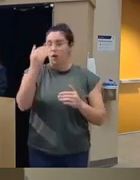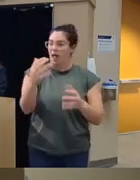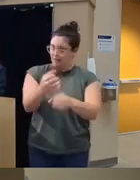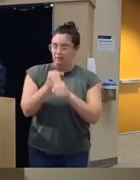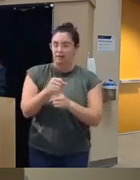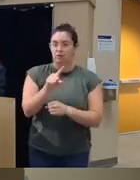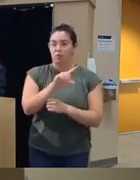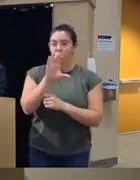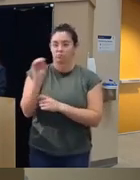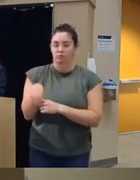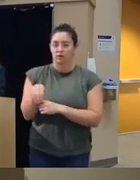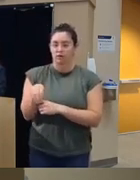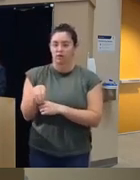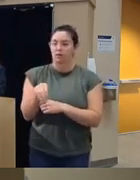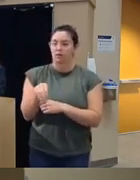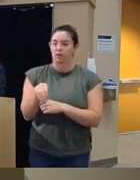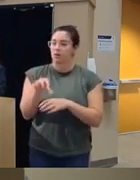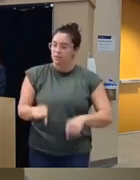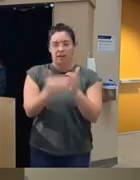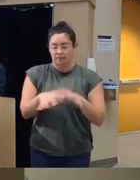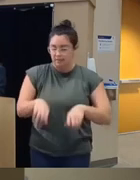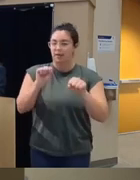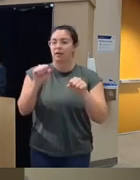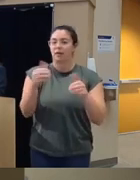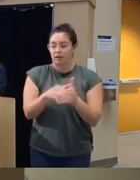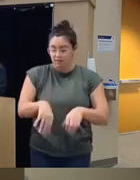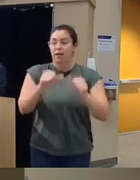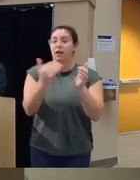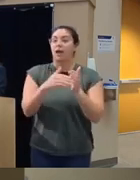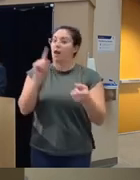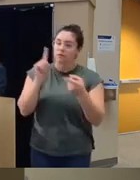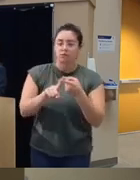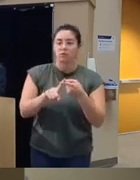it so they they would take it as many times as they needed until they got a 100 to realize that